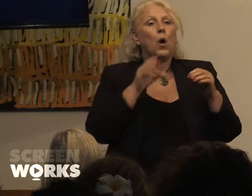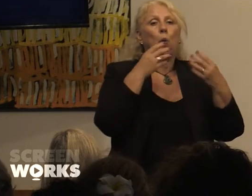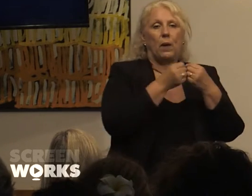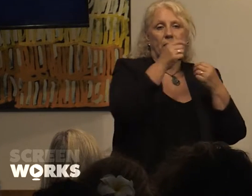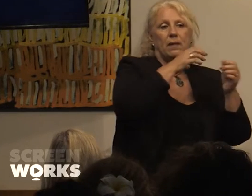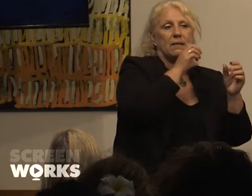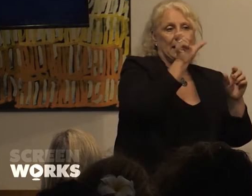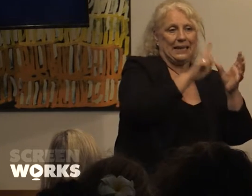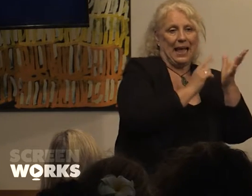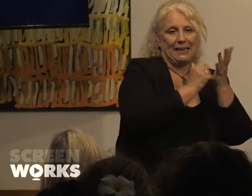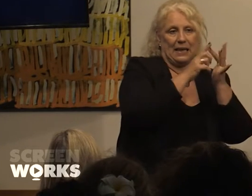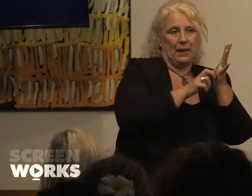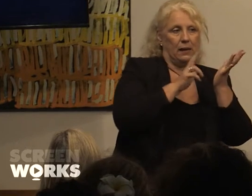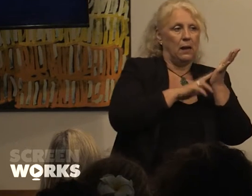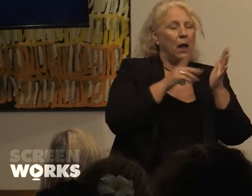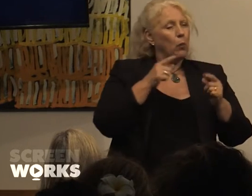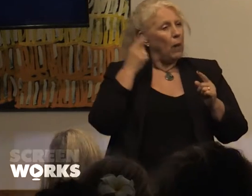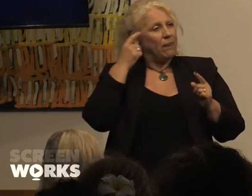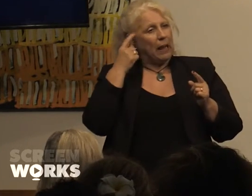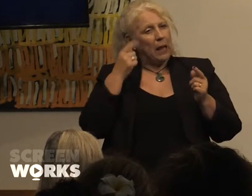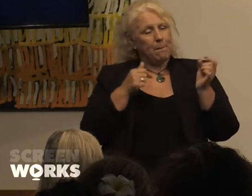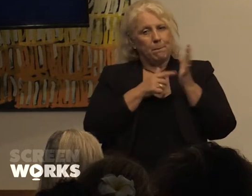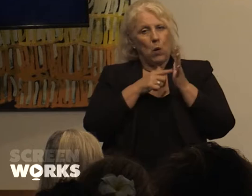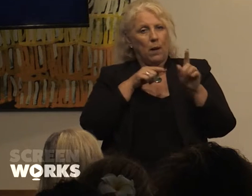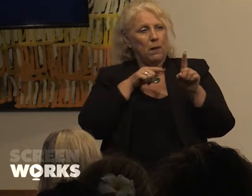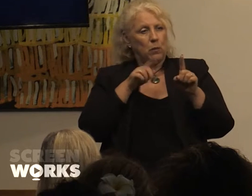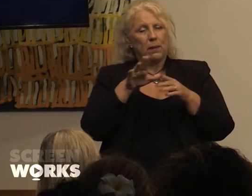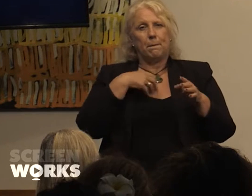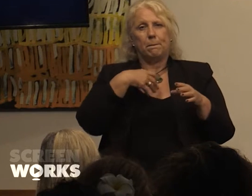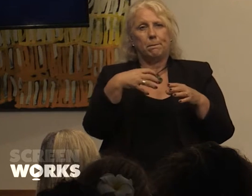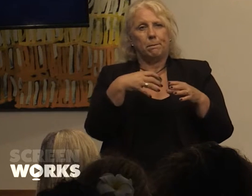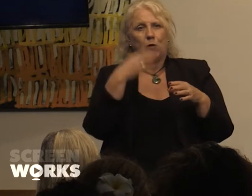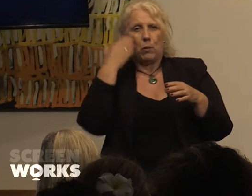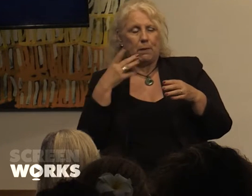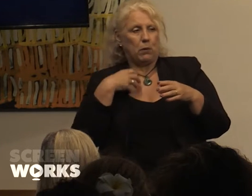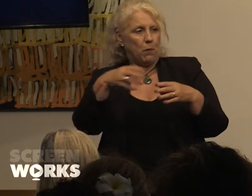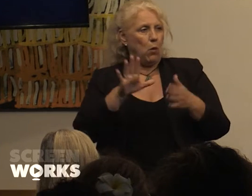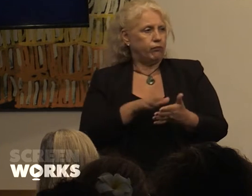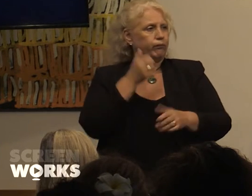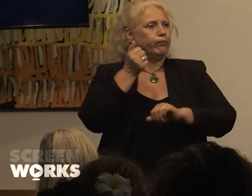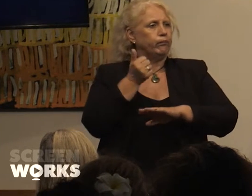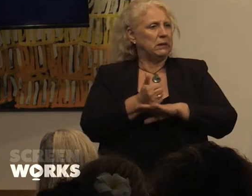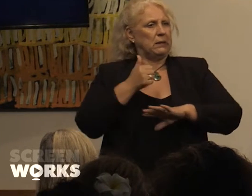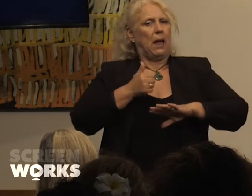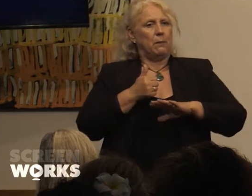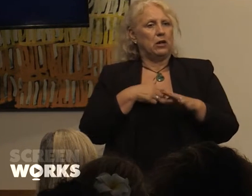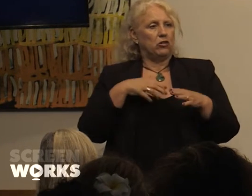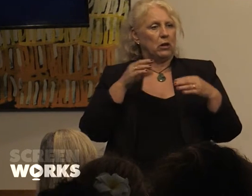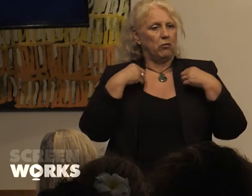women with more established careers is that they get that opportunity to really make connections and network globally.